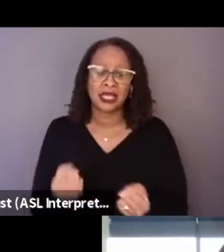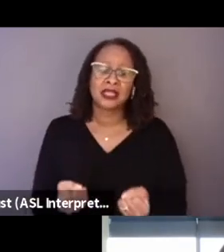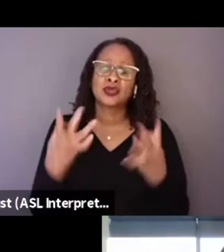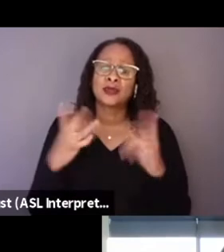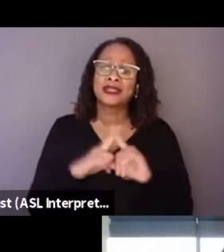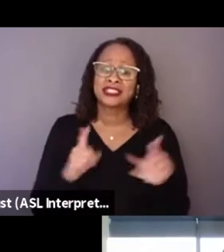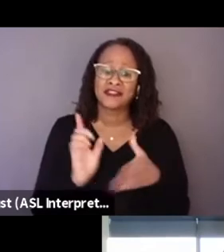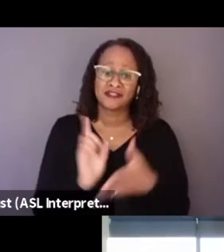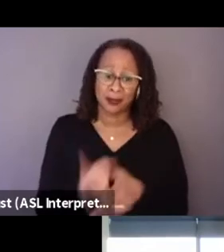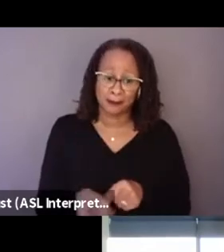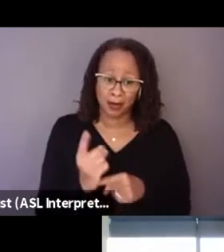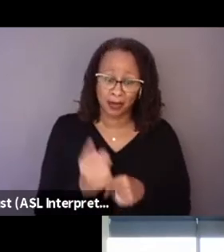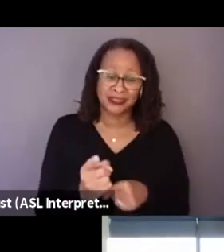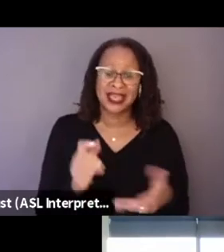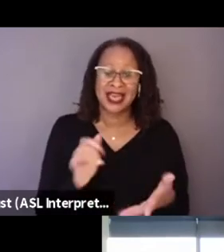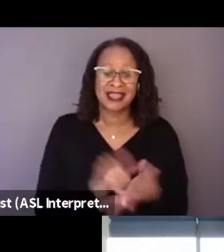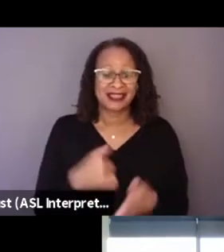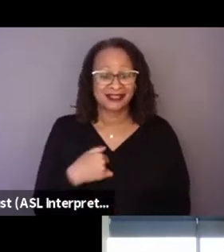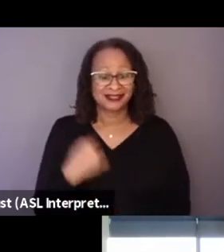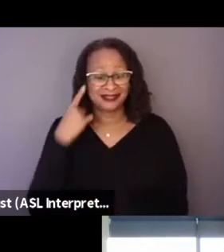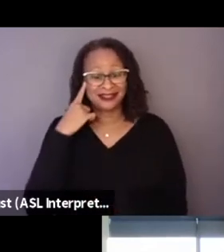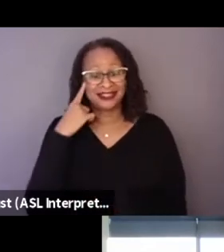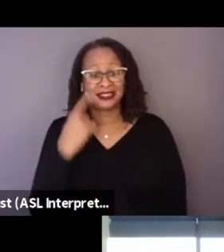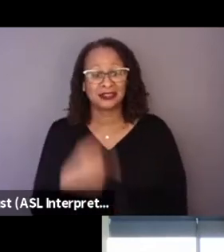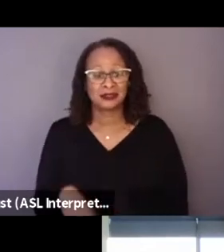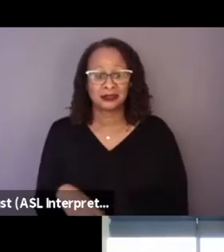that I think that are more subtle,